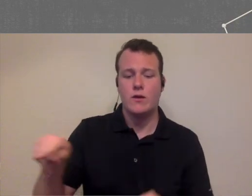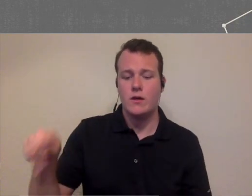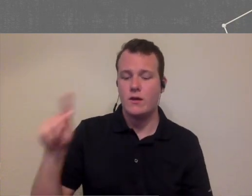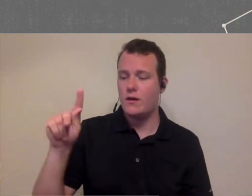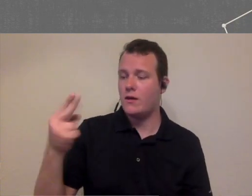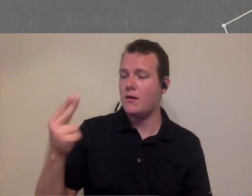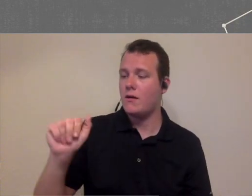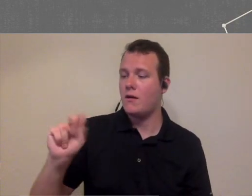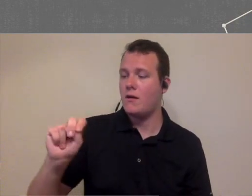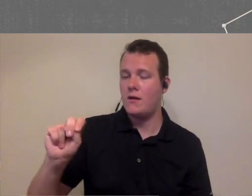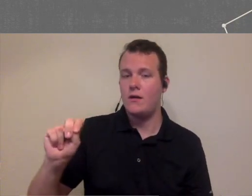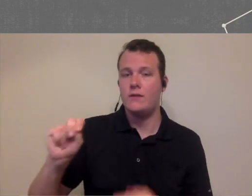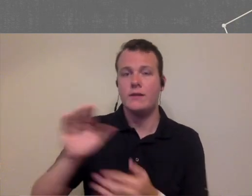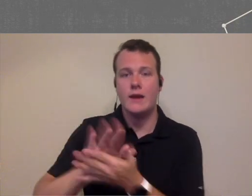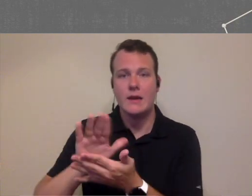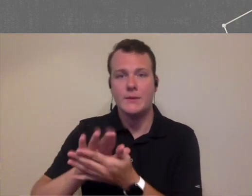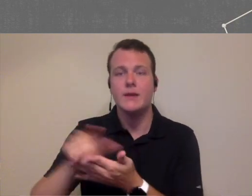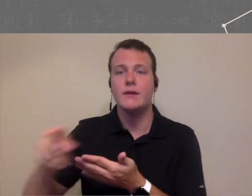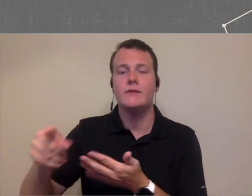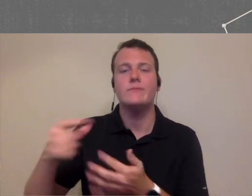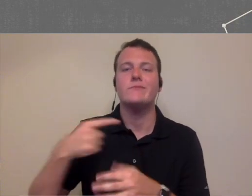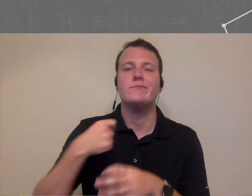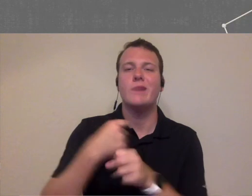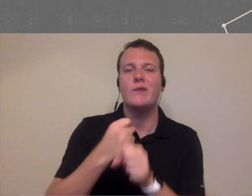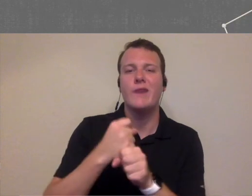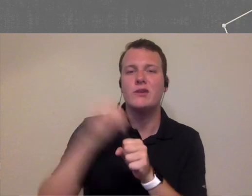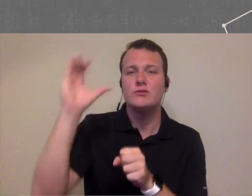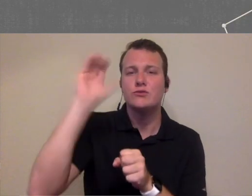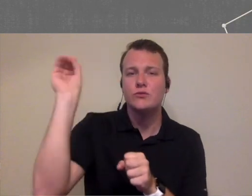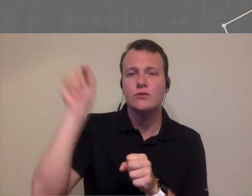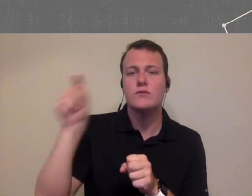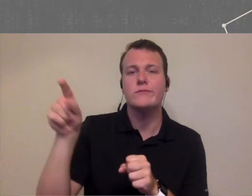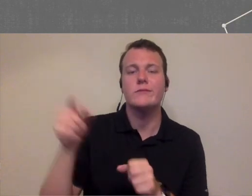Academy you know there's different stuff you know the manufacturers will have